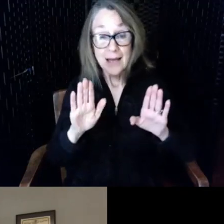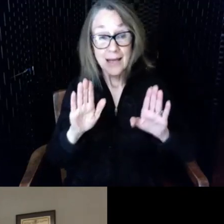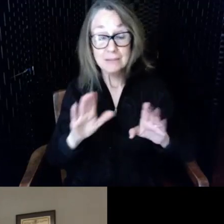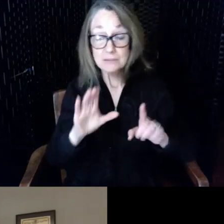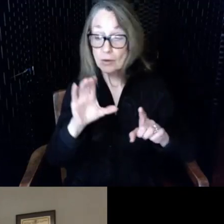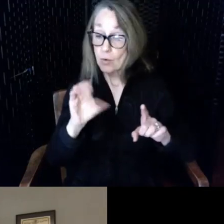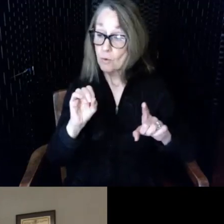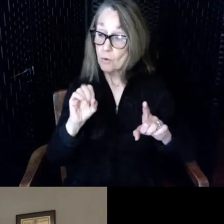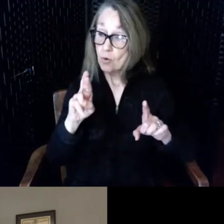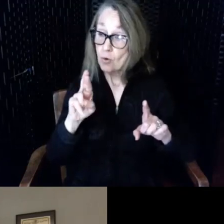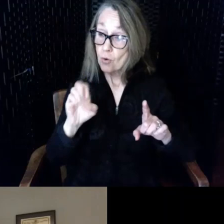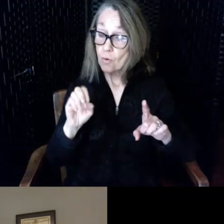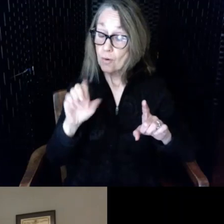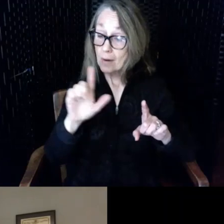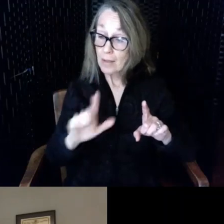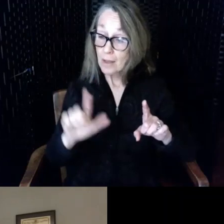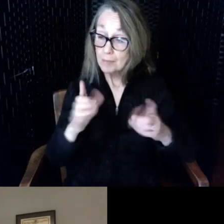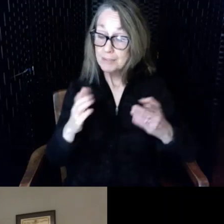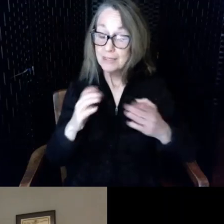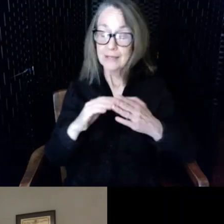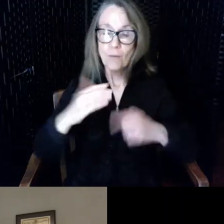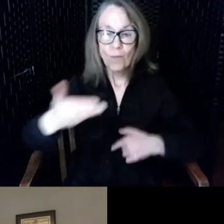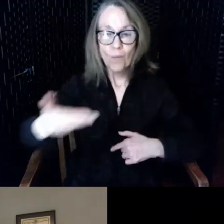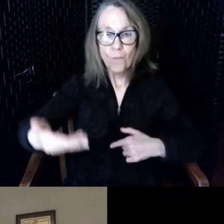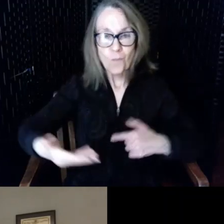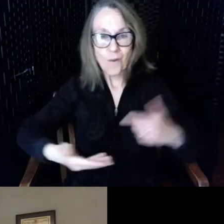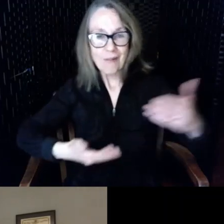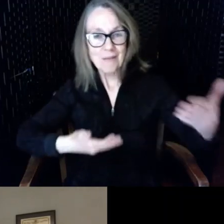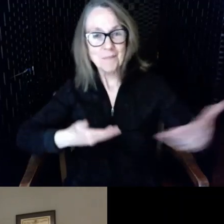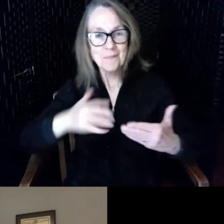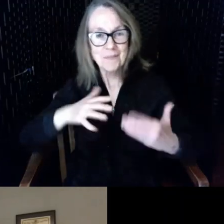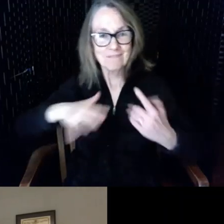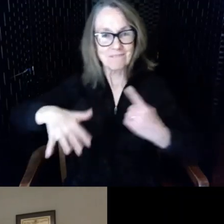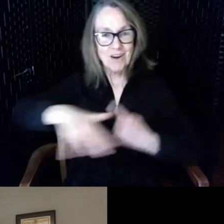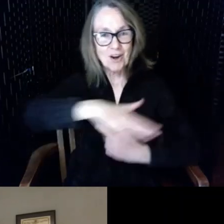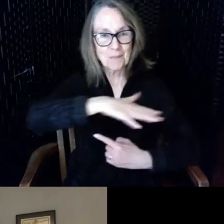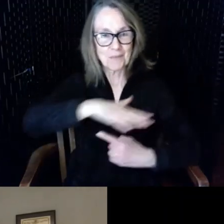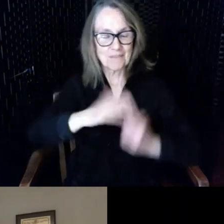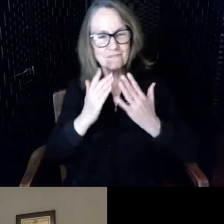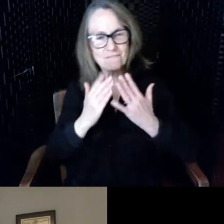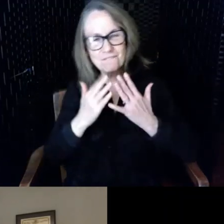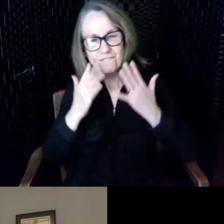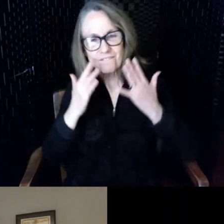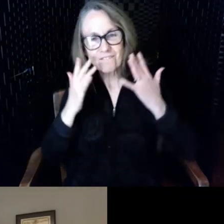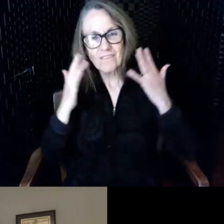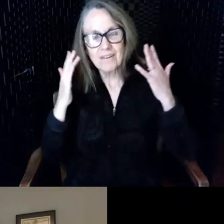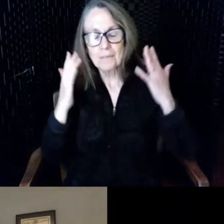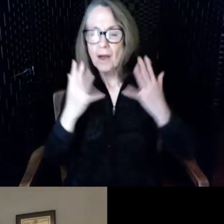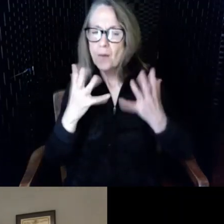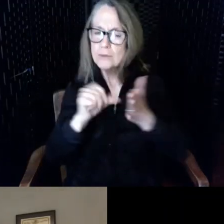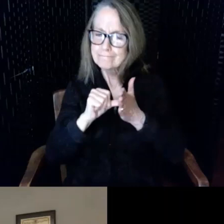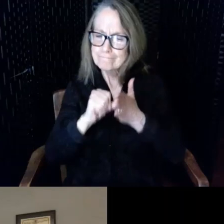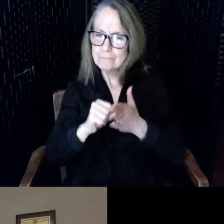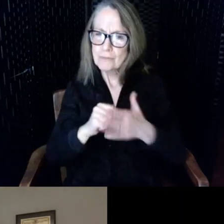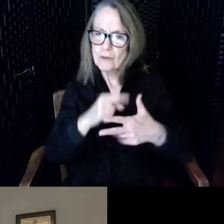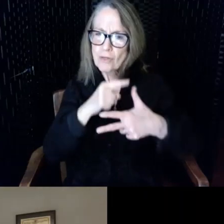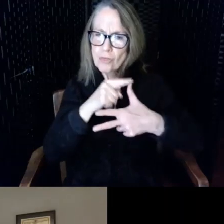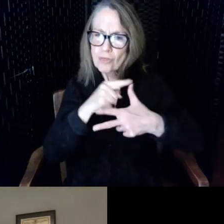welcoming environment and I want to stress three words in that sentence core